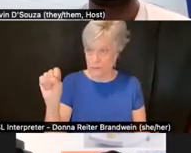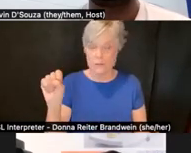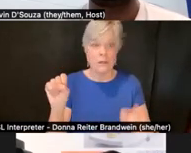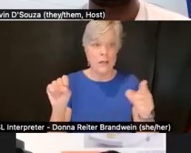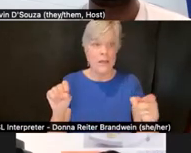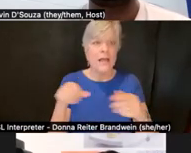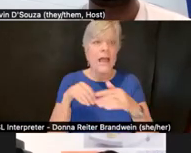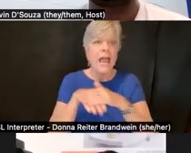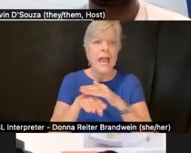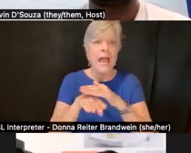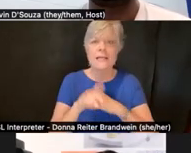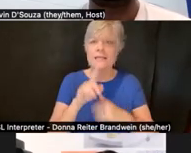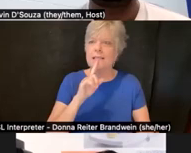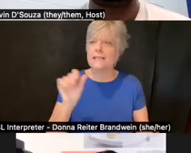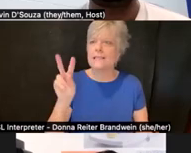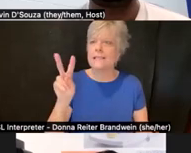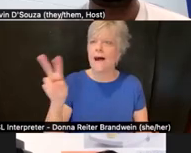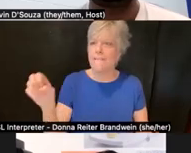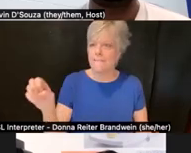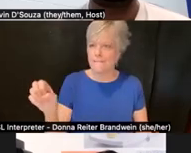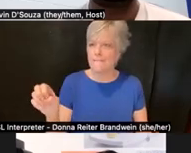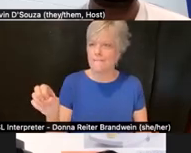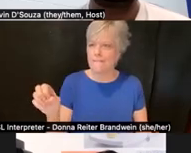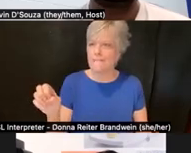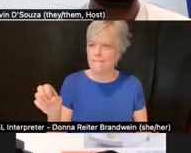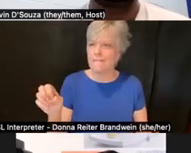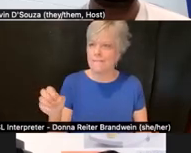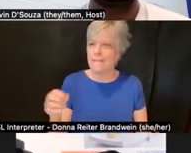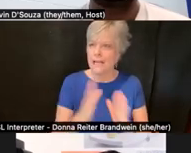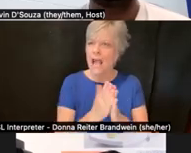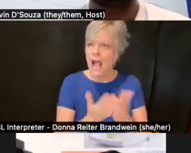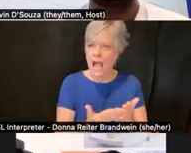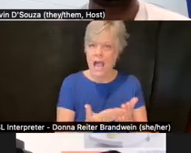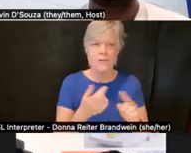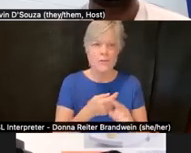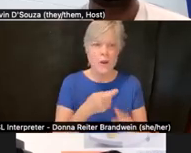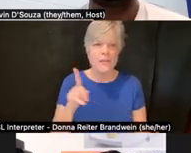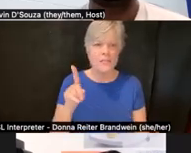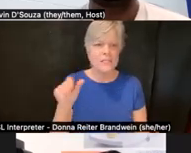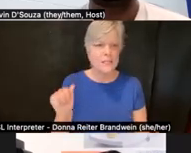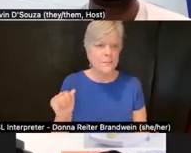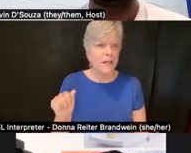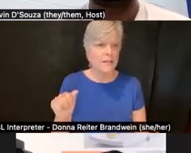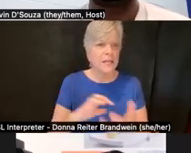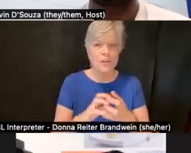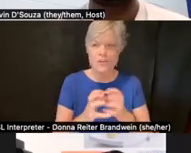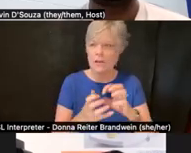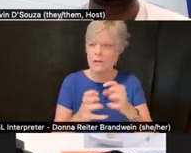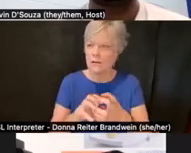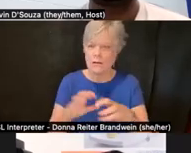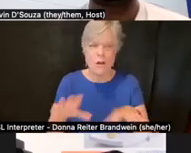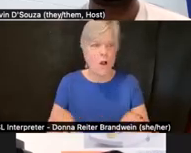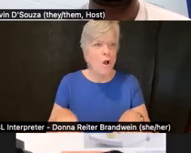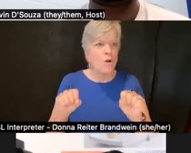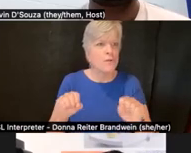from the Disability Intersectionality Summit hosted by the Paul Longmore Institute.